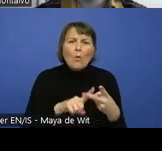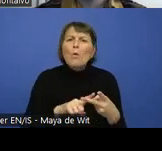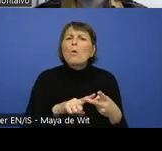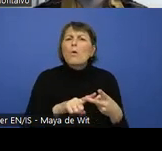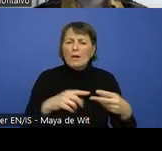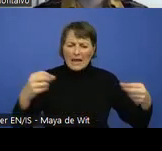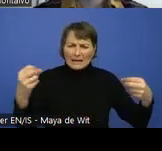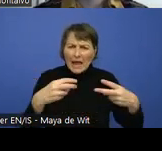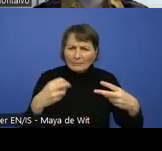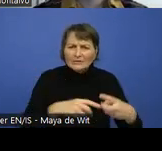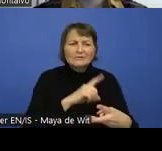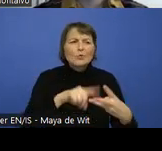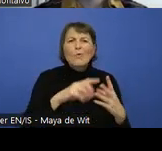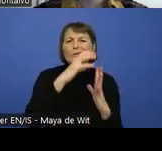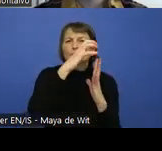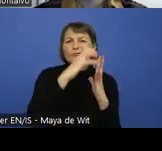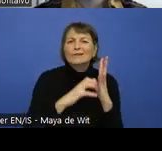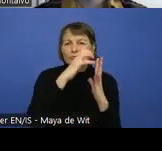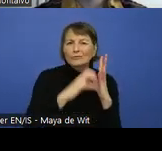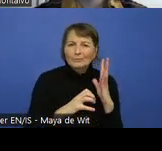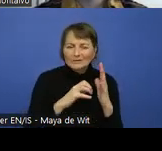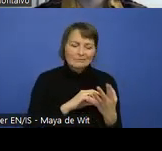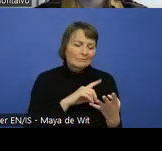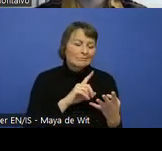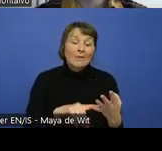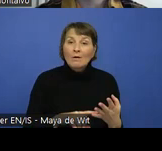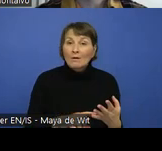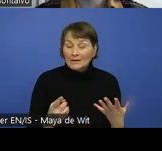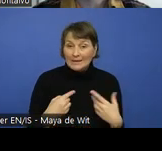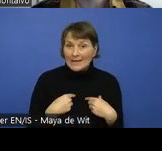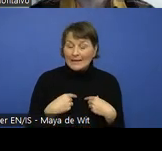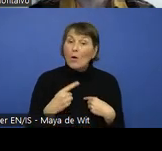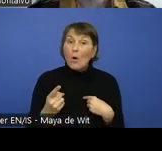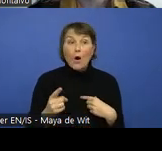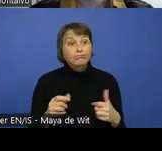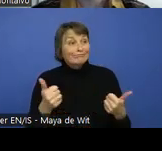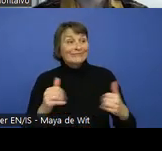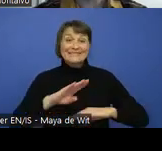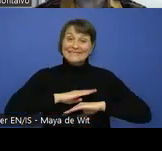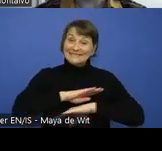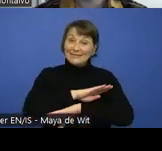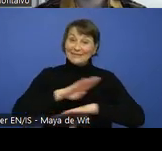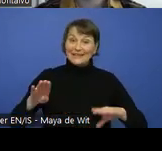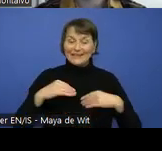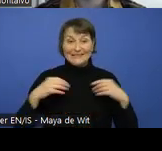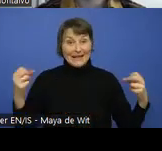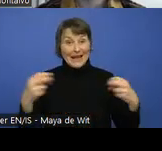Why automated captions are not enough. And sometimes they need to be amended.